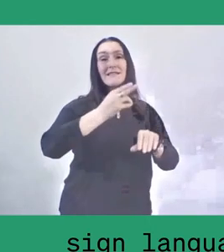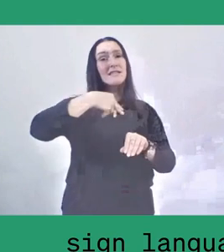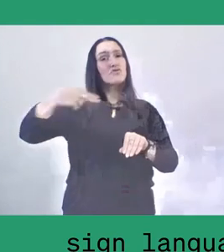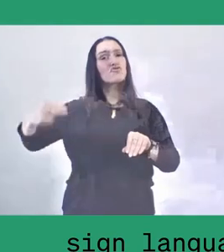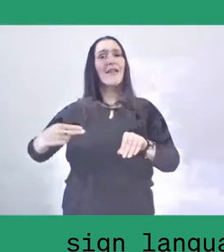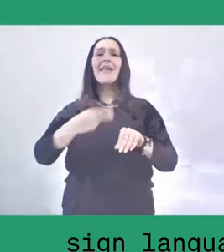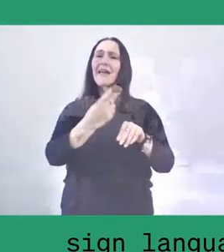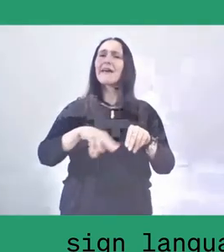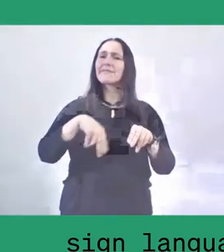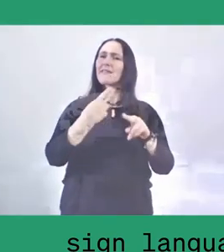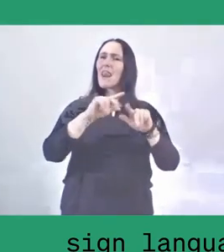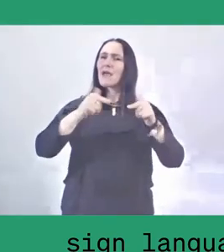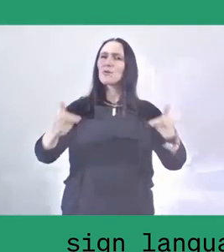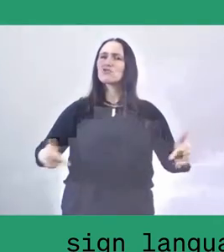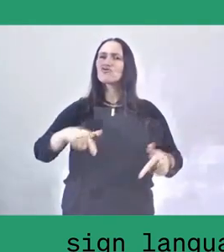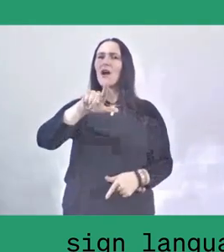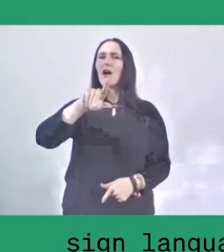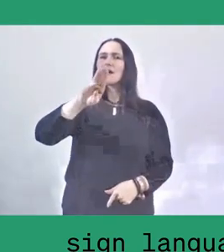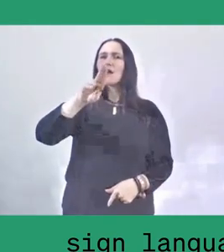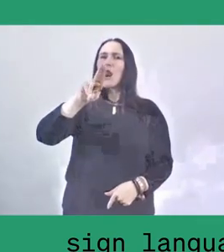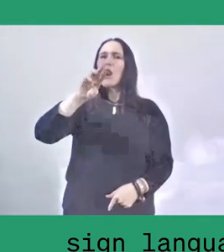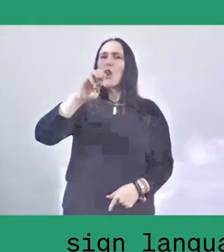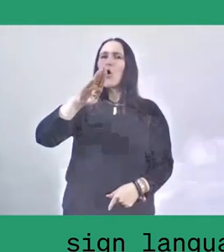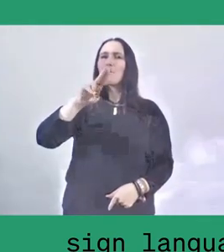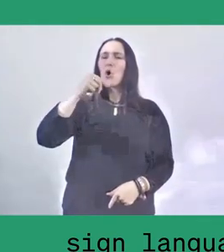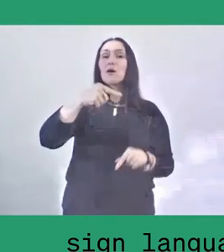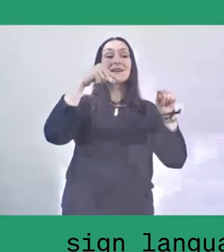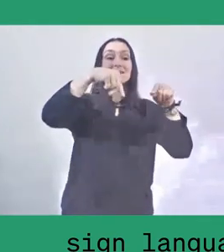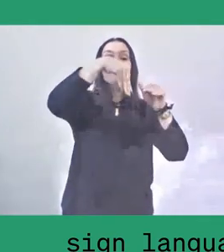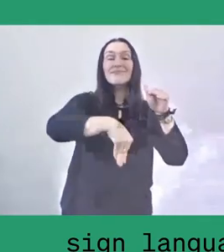People in Salassae used to call it "para". Physically speaking,